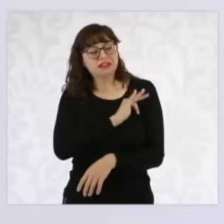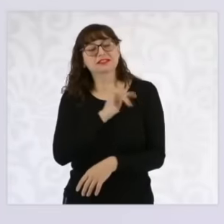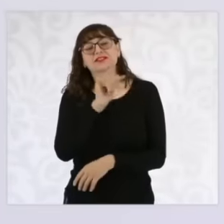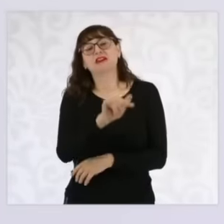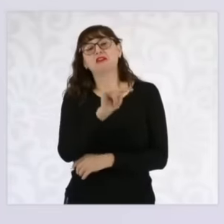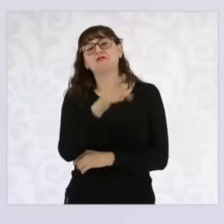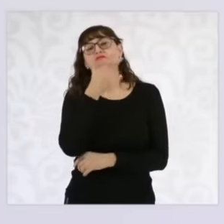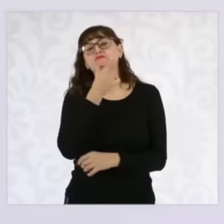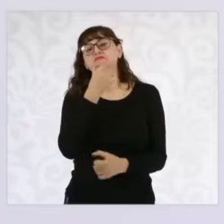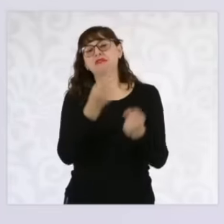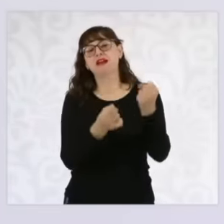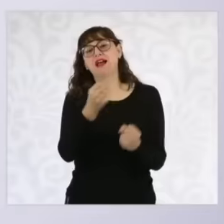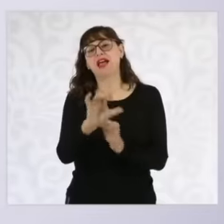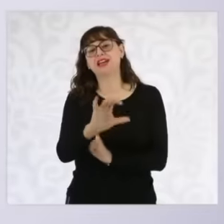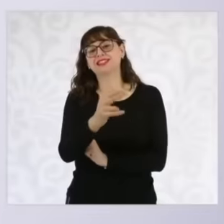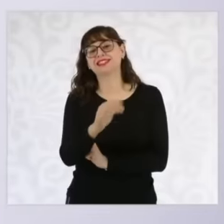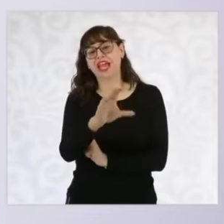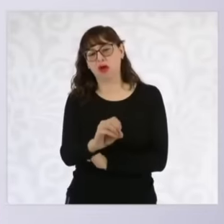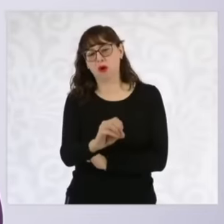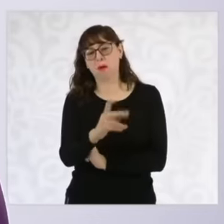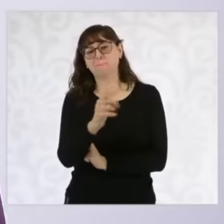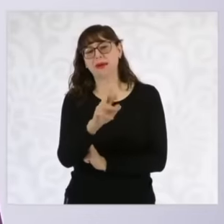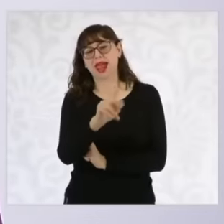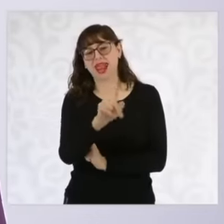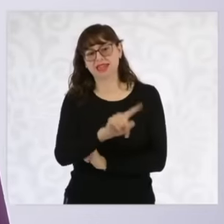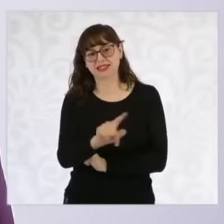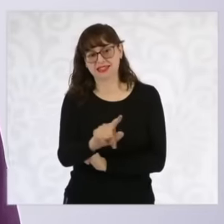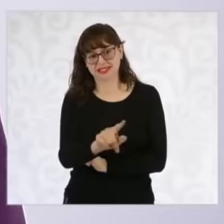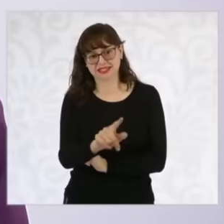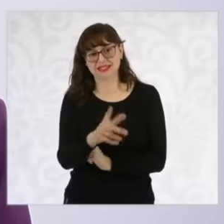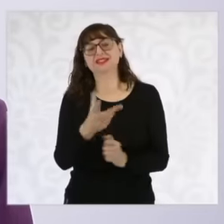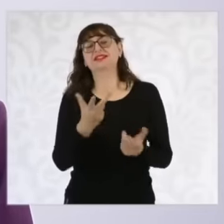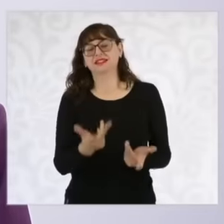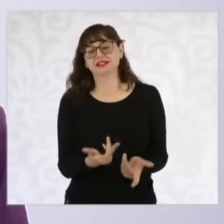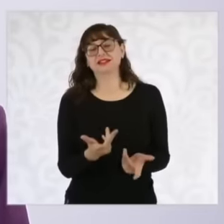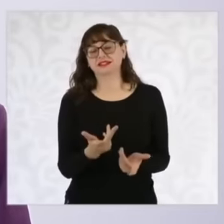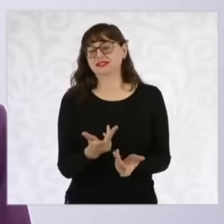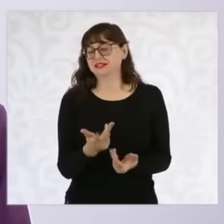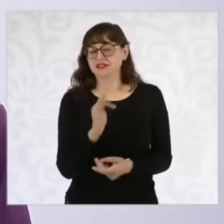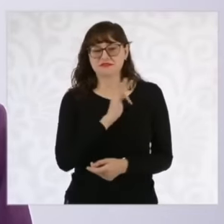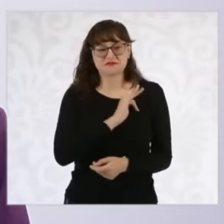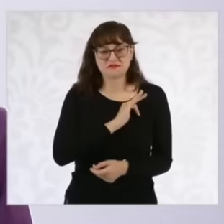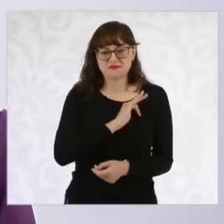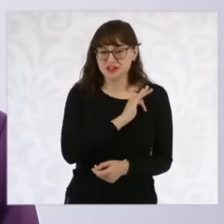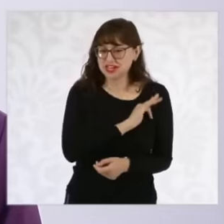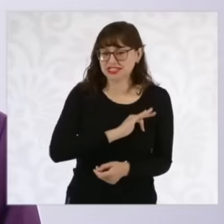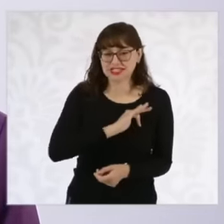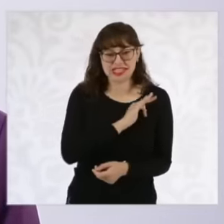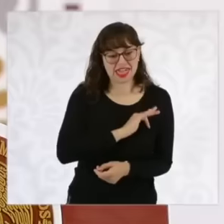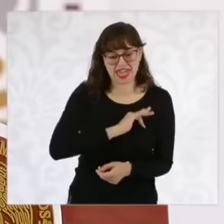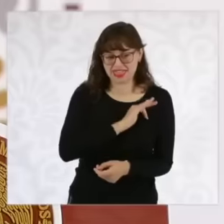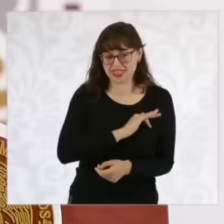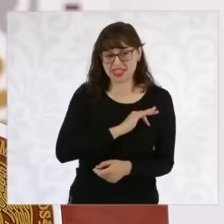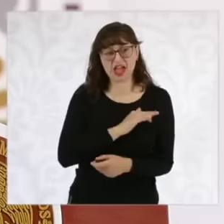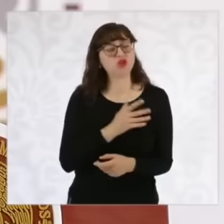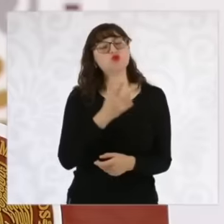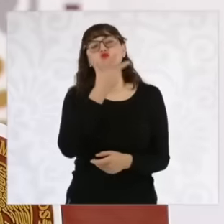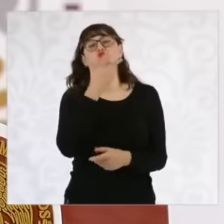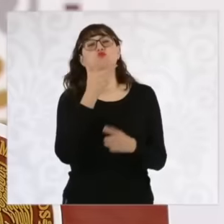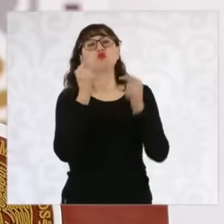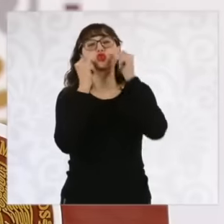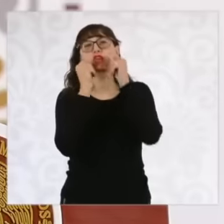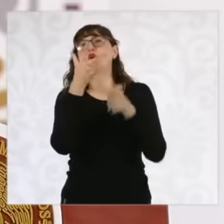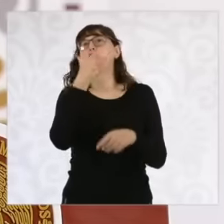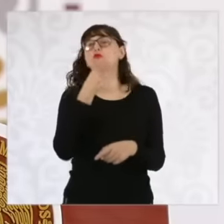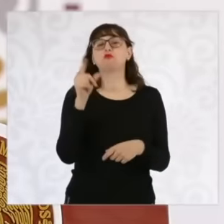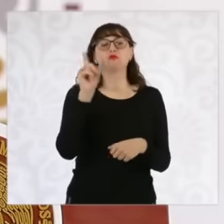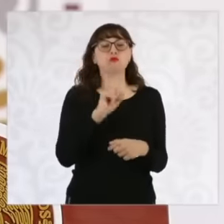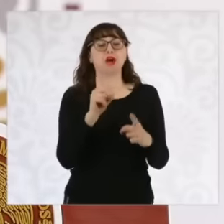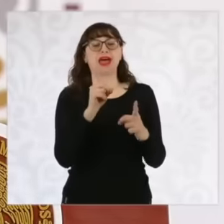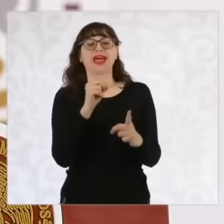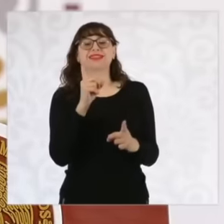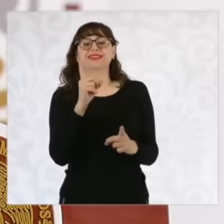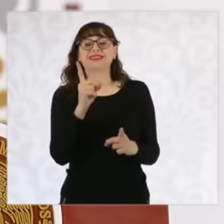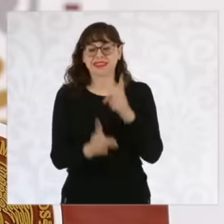the criticism and everything else comes there and always to the Mexican athletes uh who